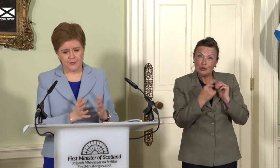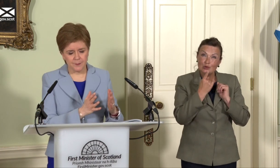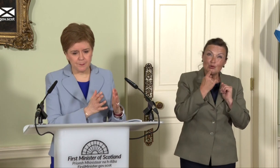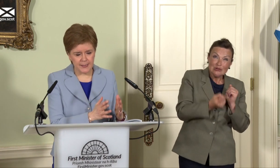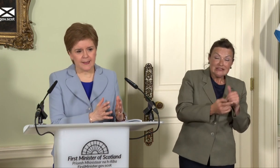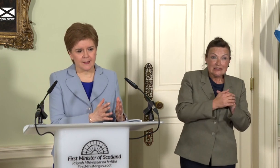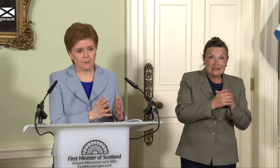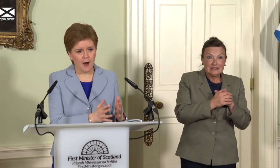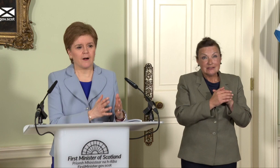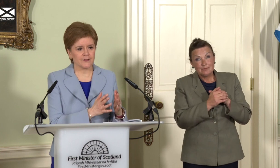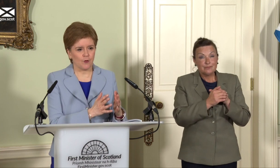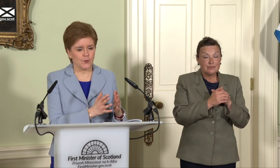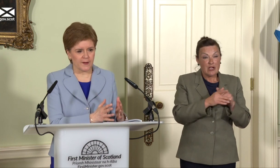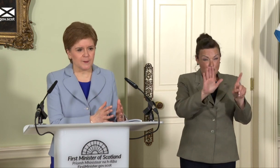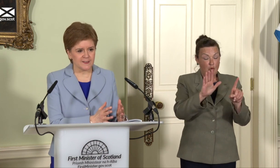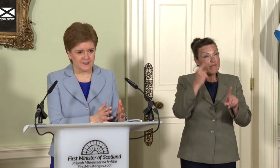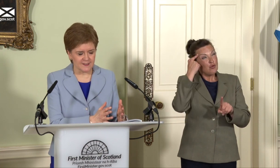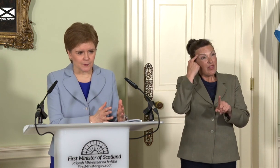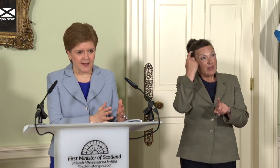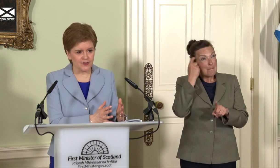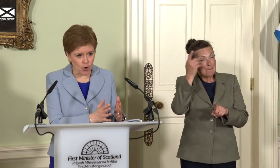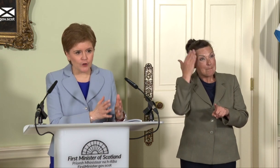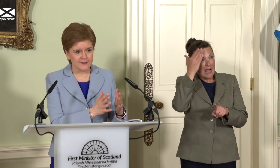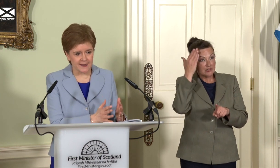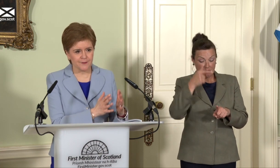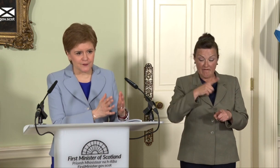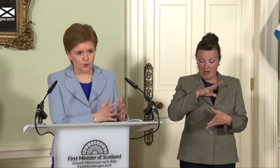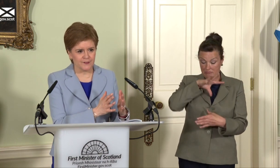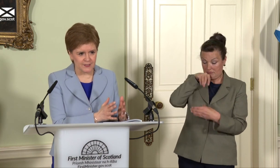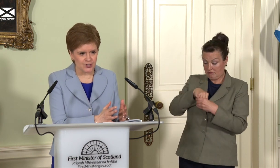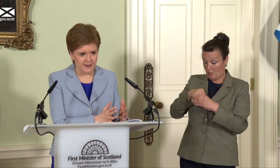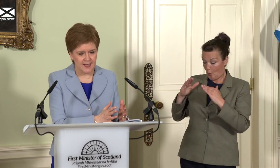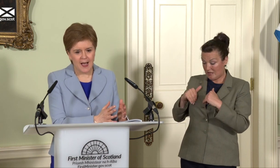that being part of the Westminster system is not serving Scotland’s interest,